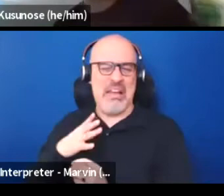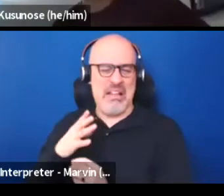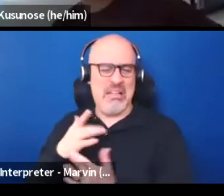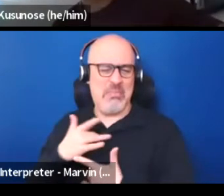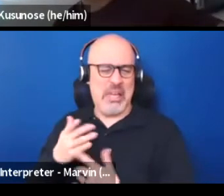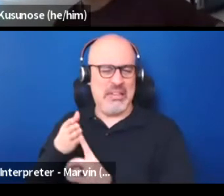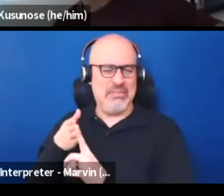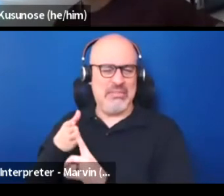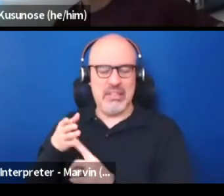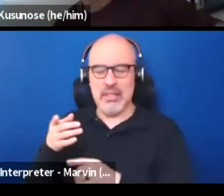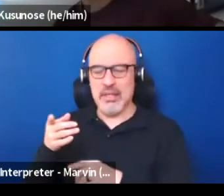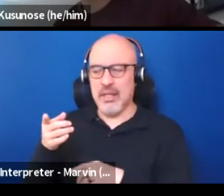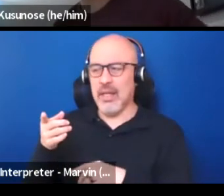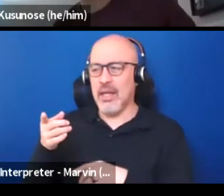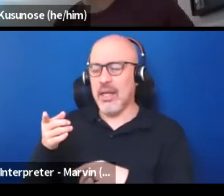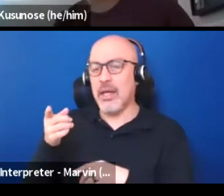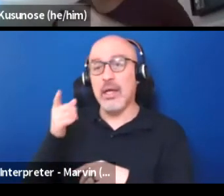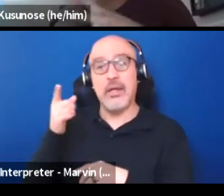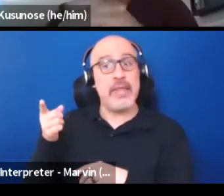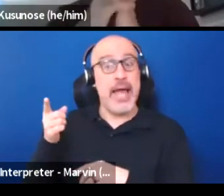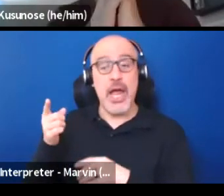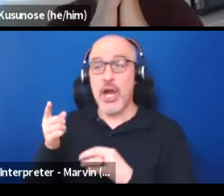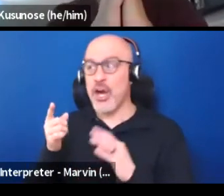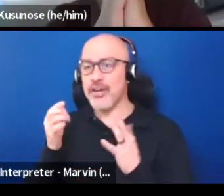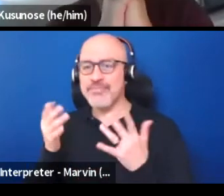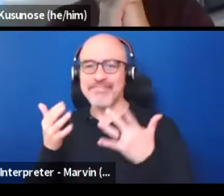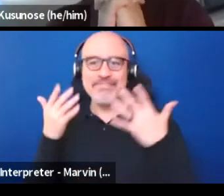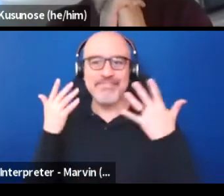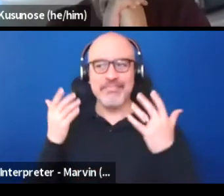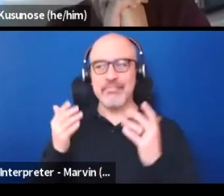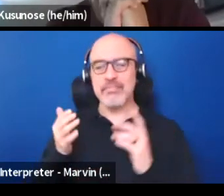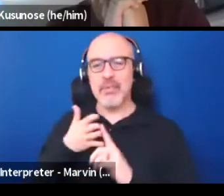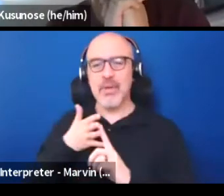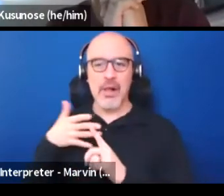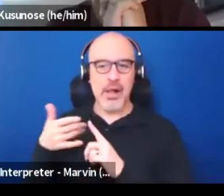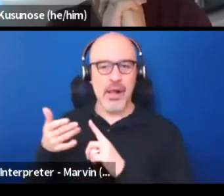they are very charming. And they would charm the police officers